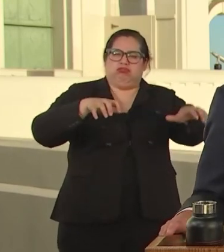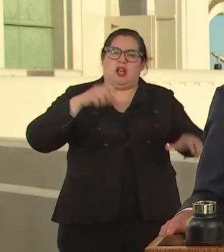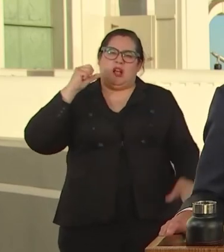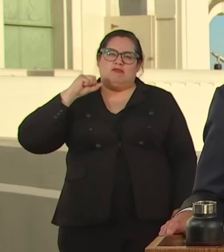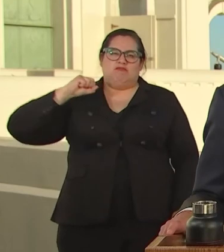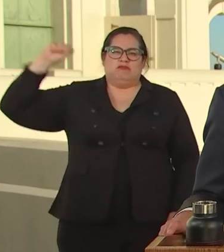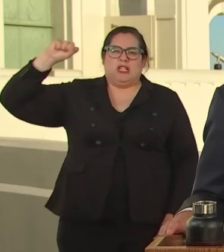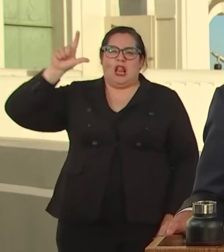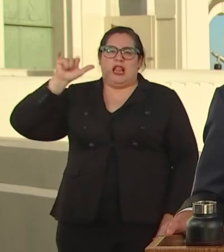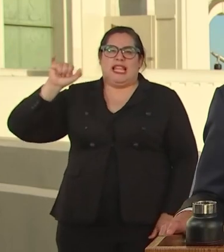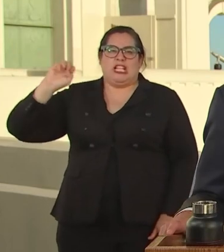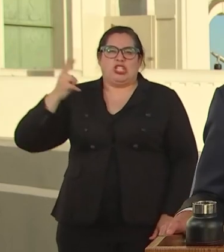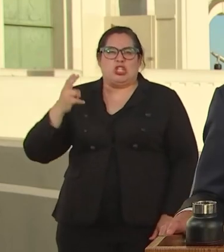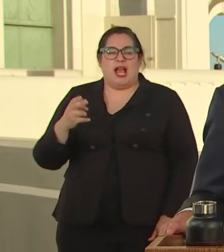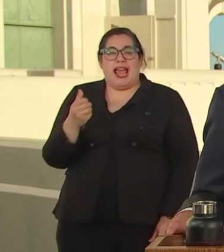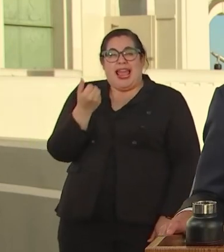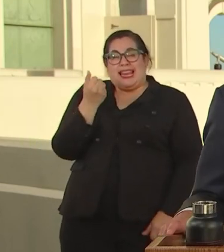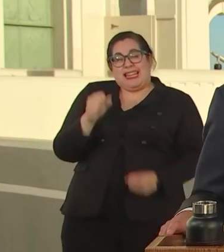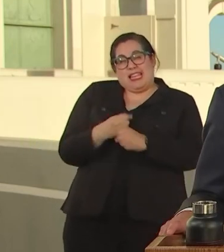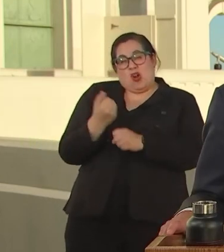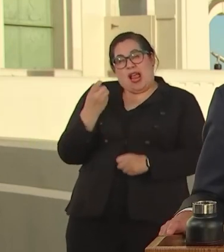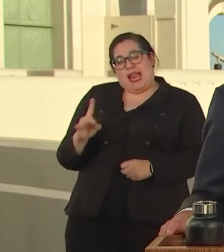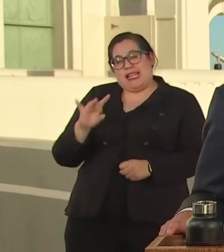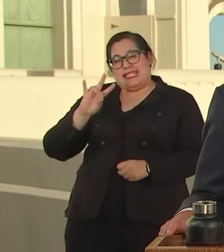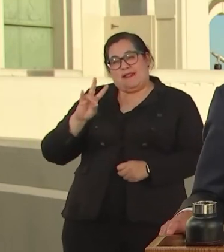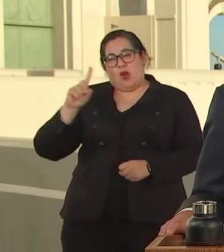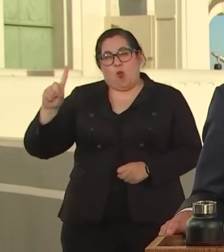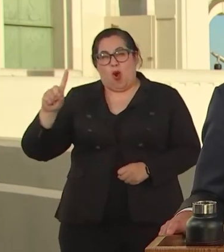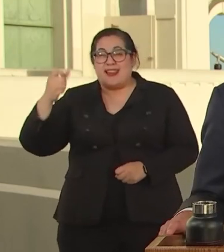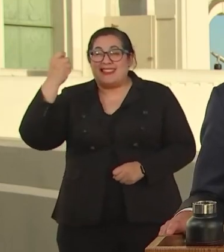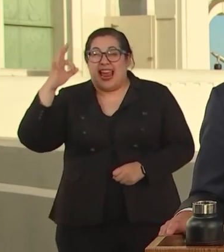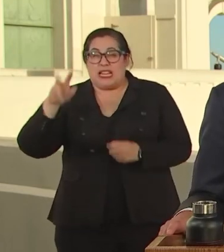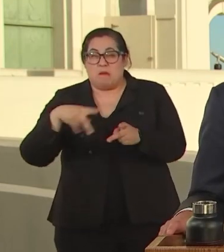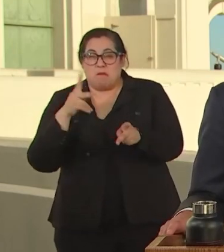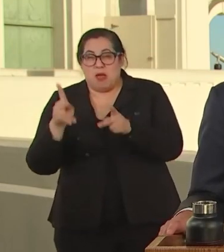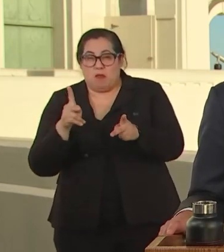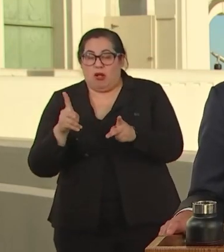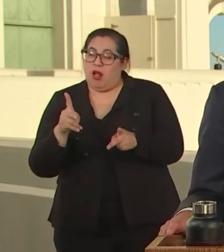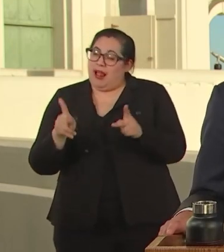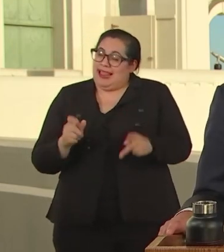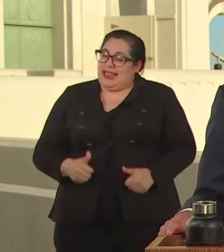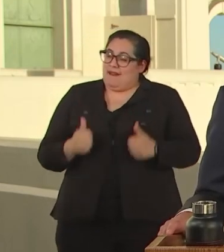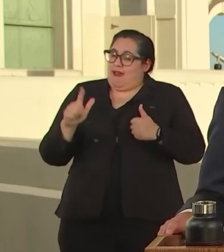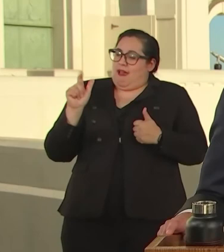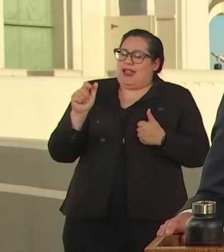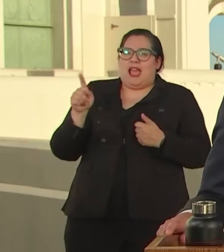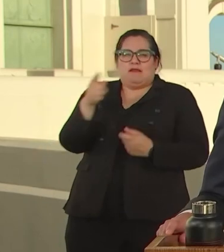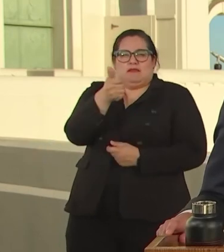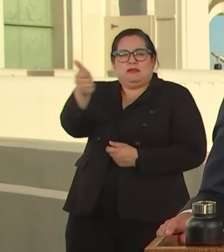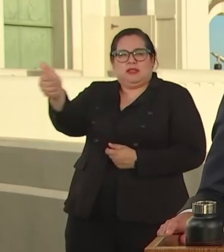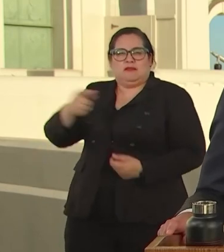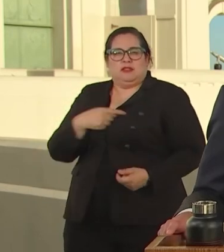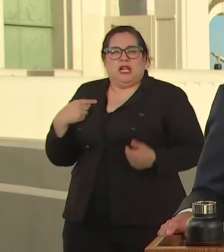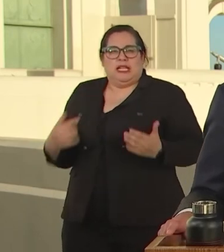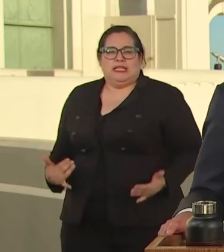OF 19 PEOPLE, ANGELINOS OF CHINESE ORIGIN. I'M GIVING MY SUPPORT TO CONSTRUCTION OF THE MEMORIAL TO